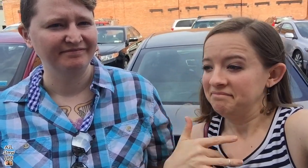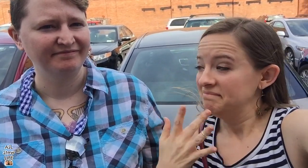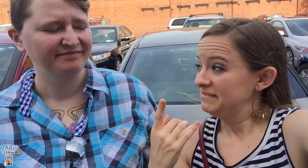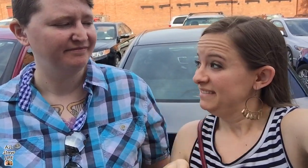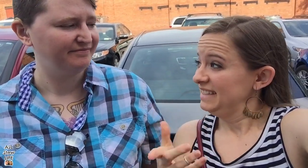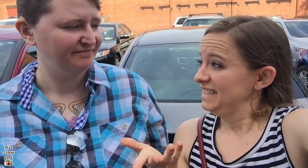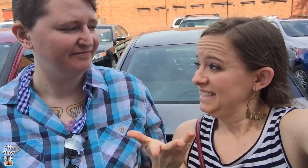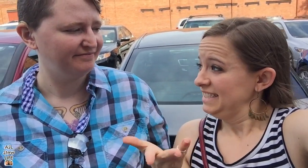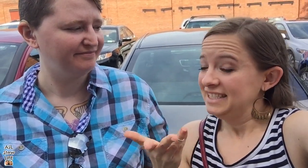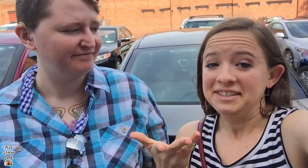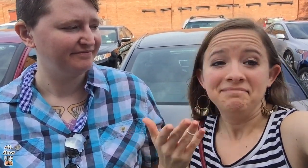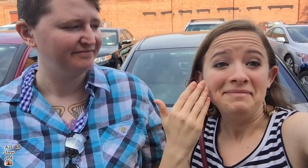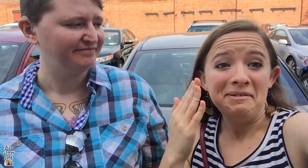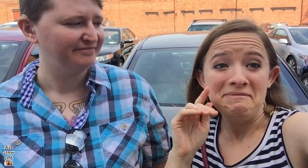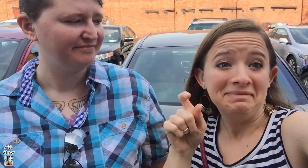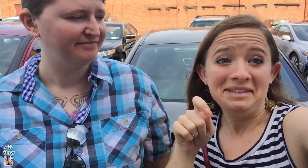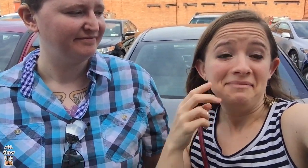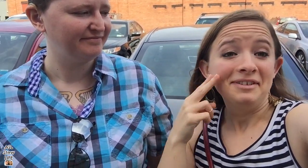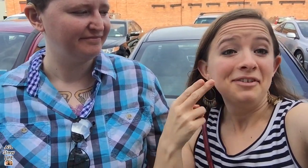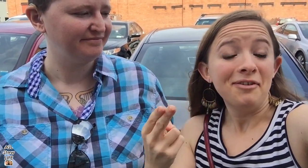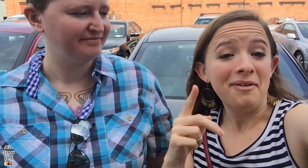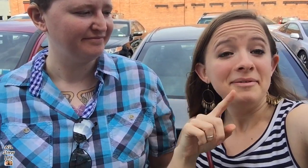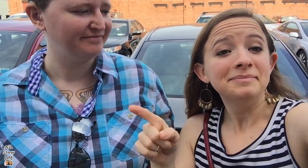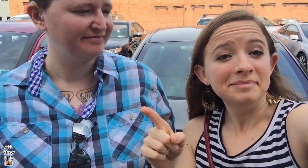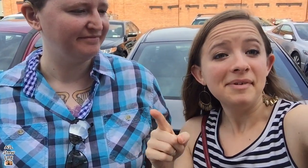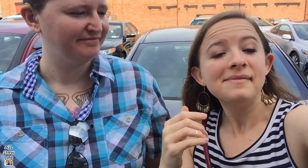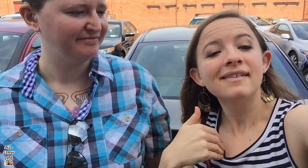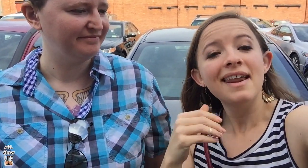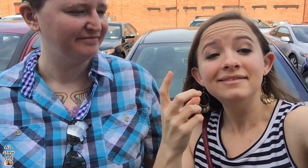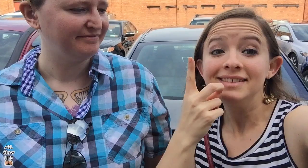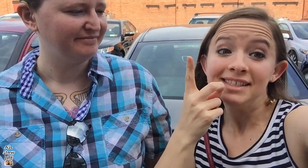see Nyle and I don't know exactly what the event's